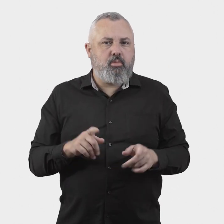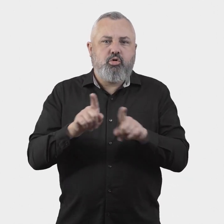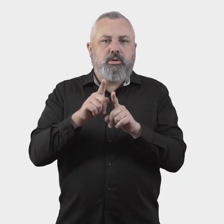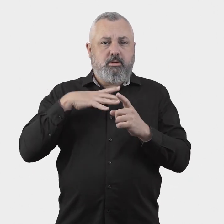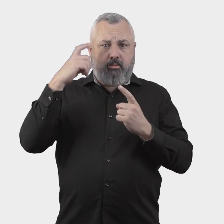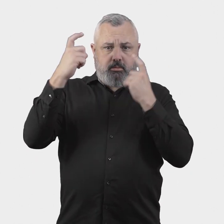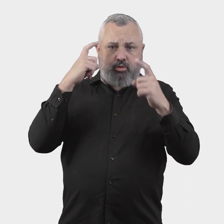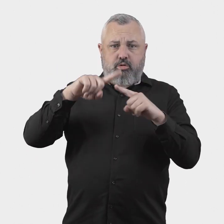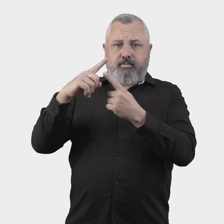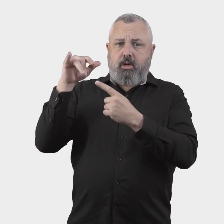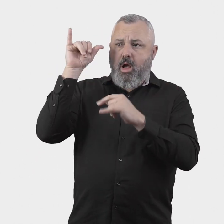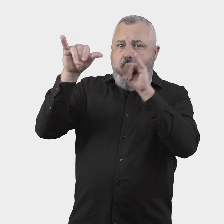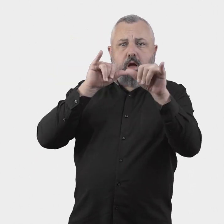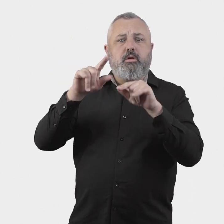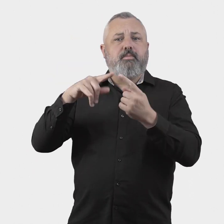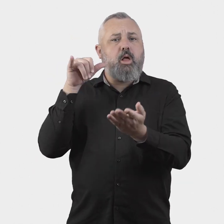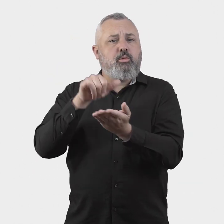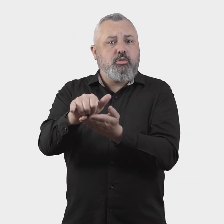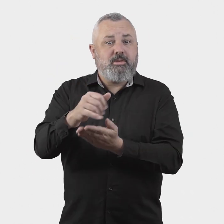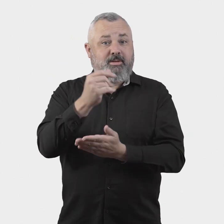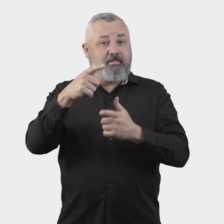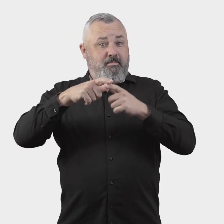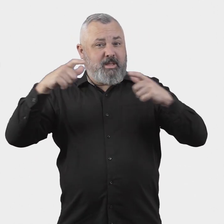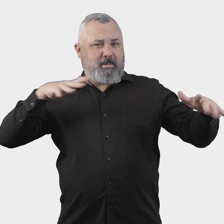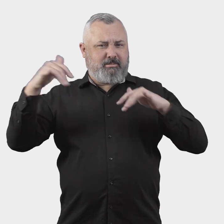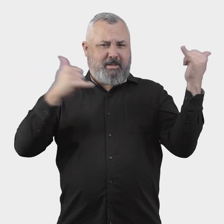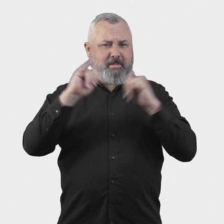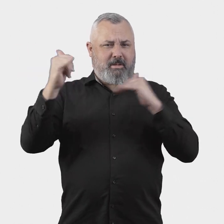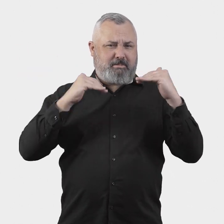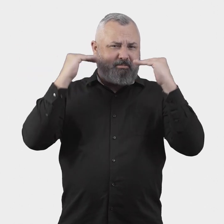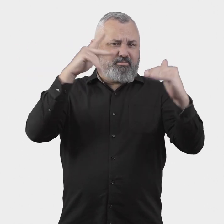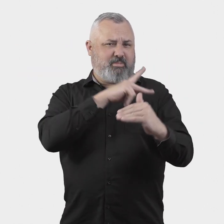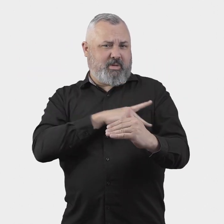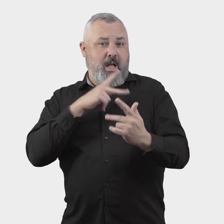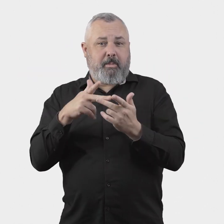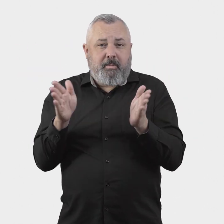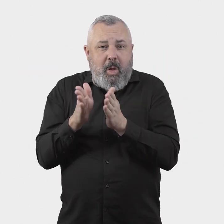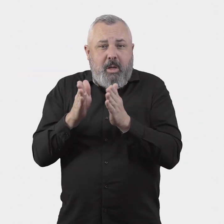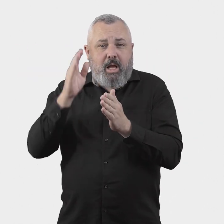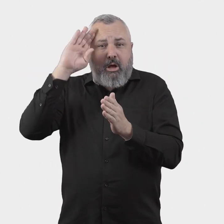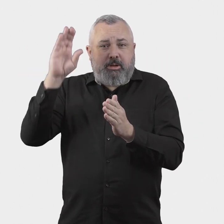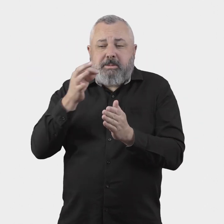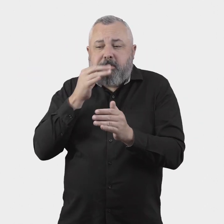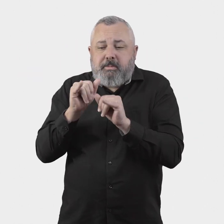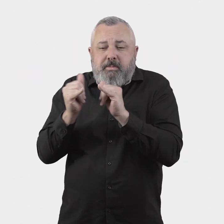Given the different considerations that will arise when applying the scheme to certain categories of airlines